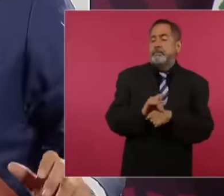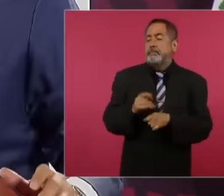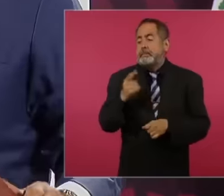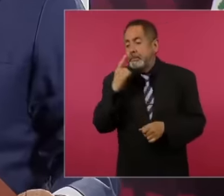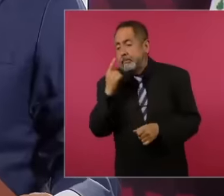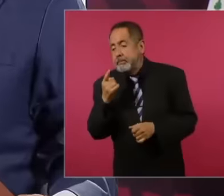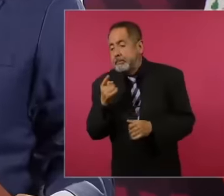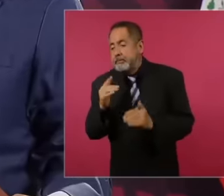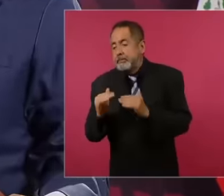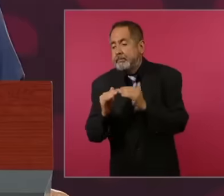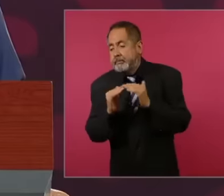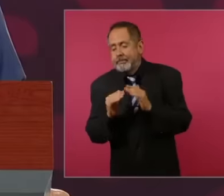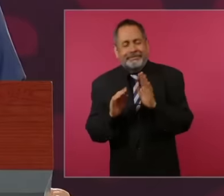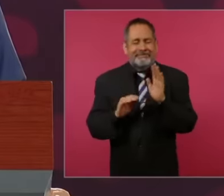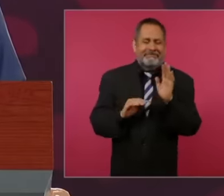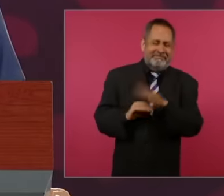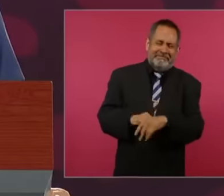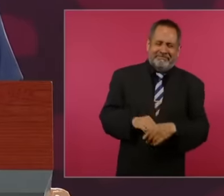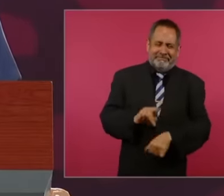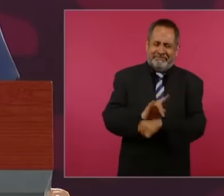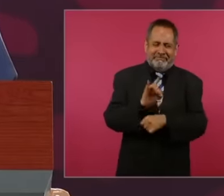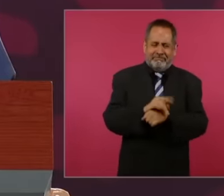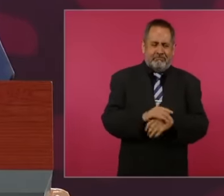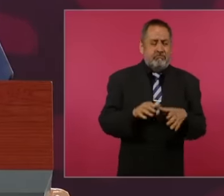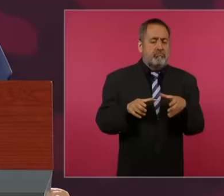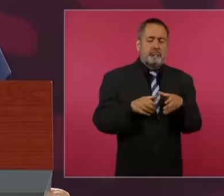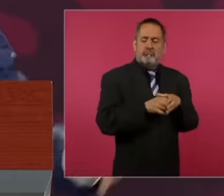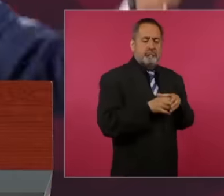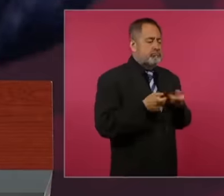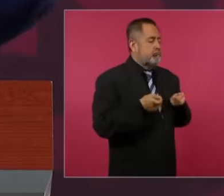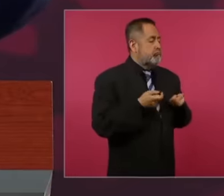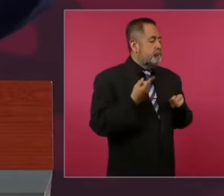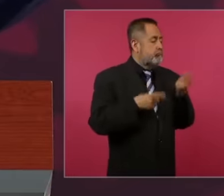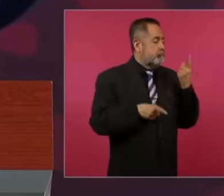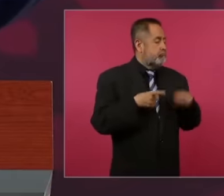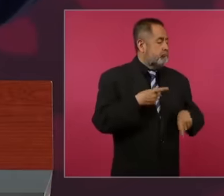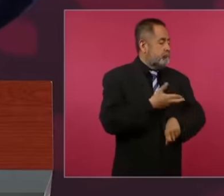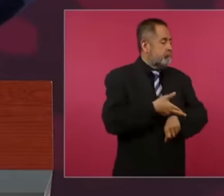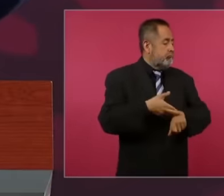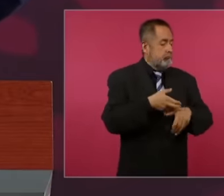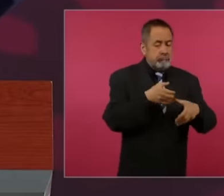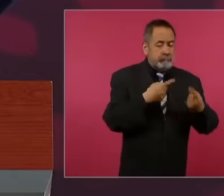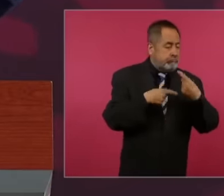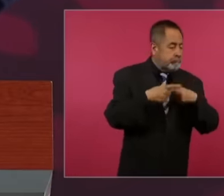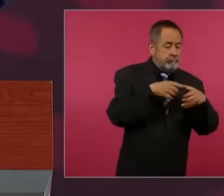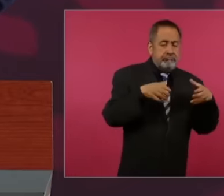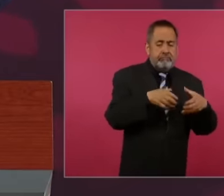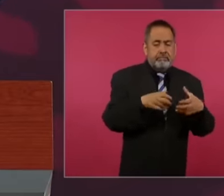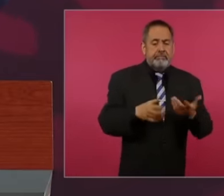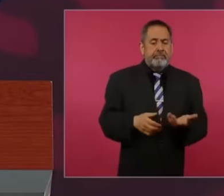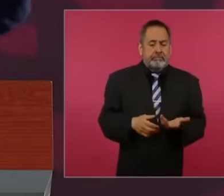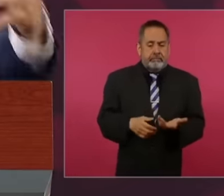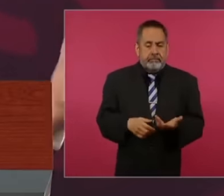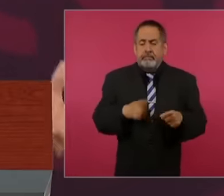democracy, but who held the power? power